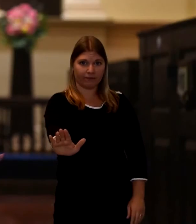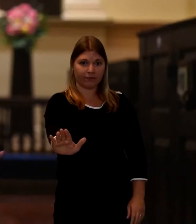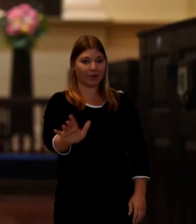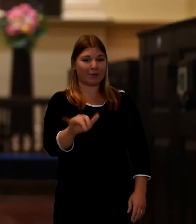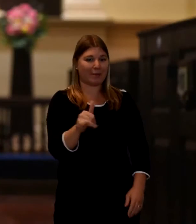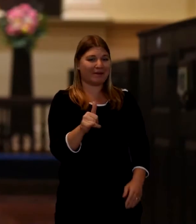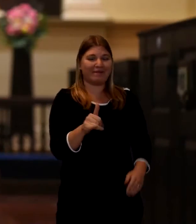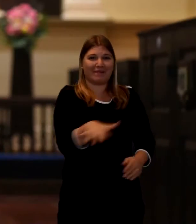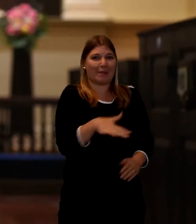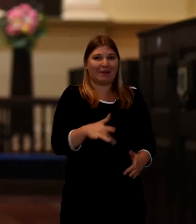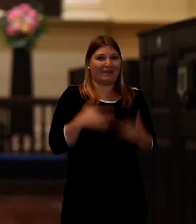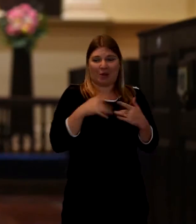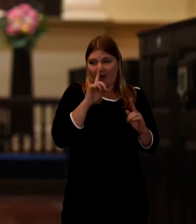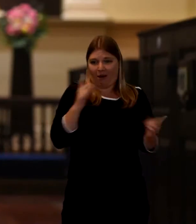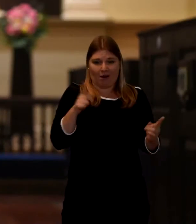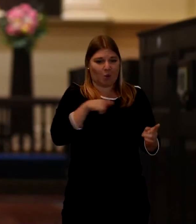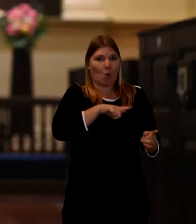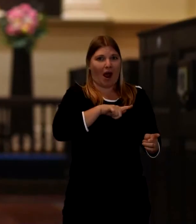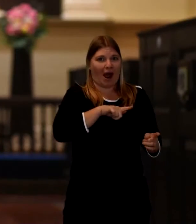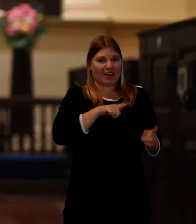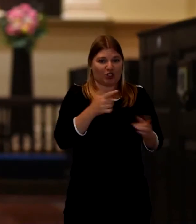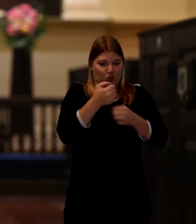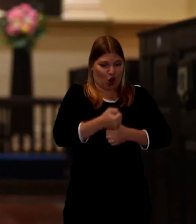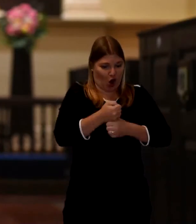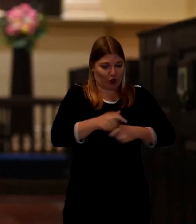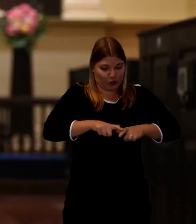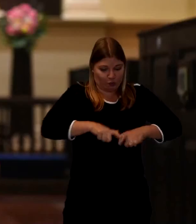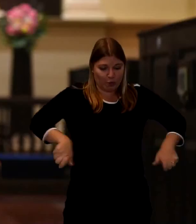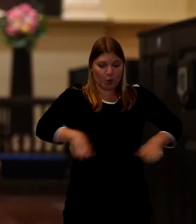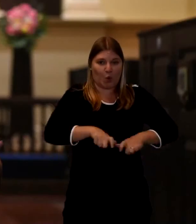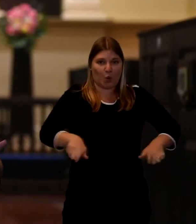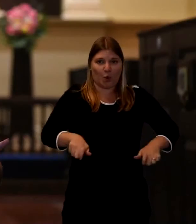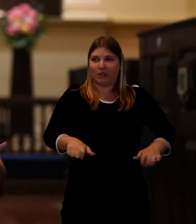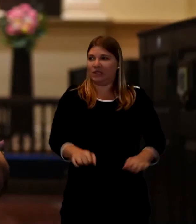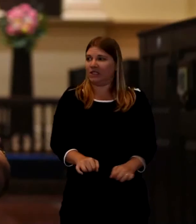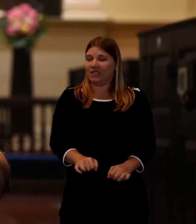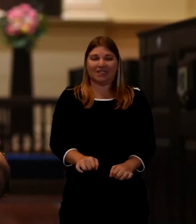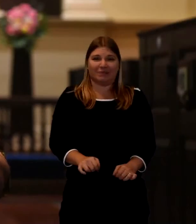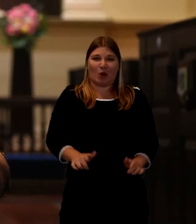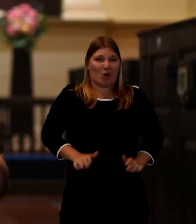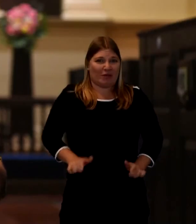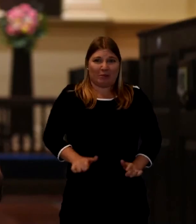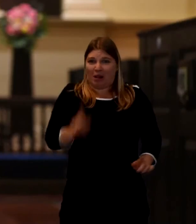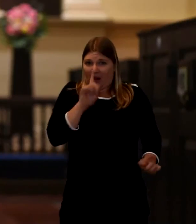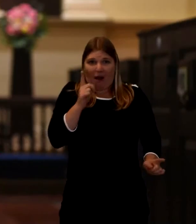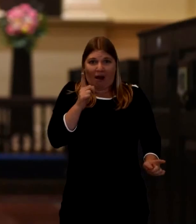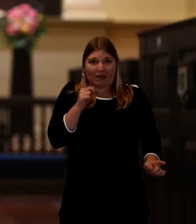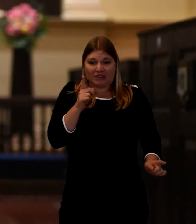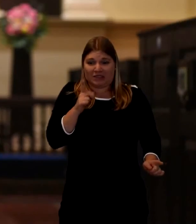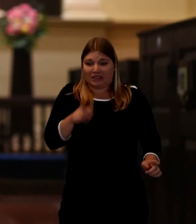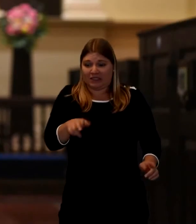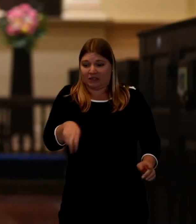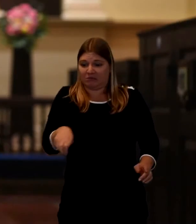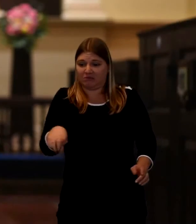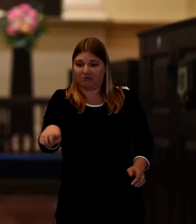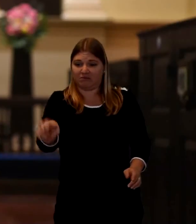They're constrained by pews and and if you're not used to that you feel very uncomfortable and very unable to do anything.